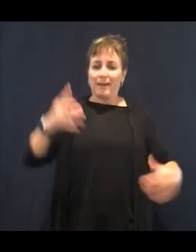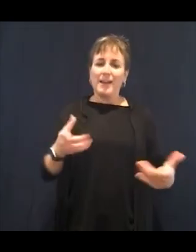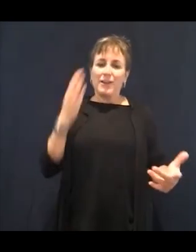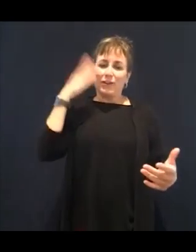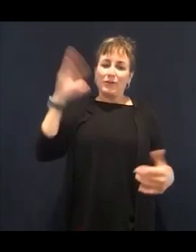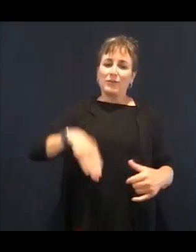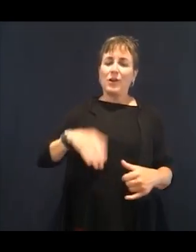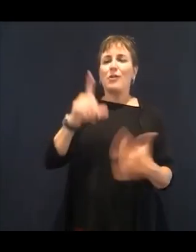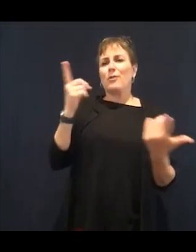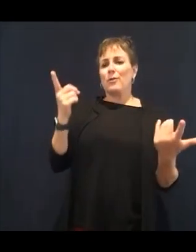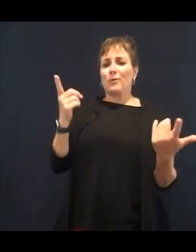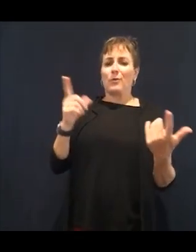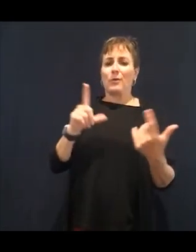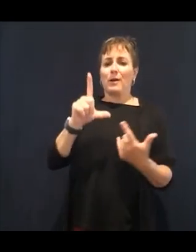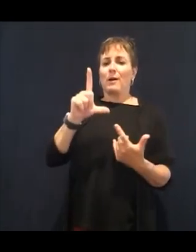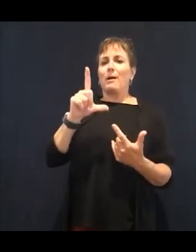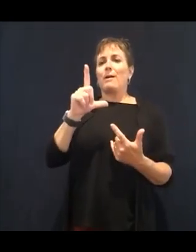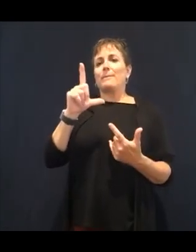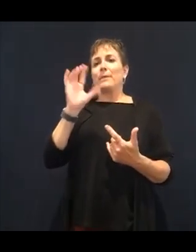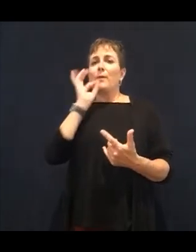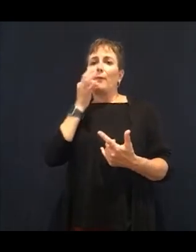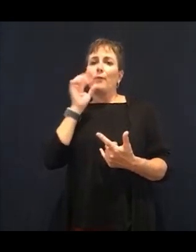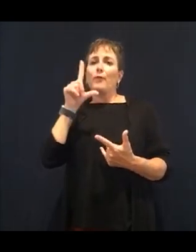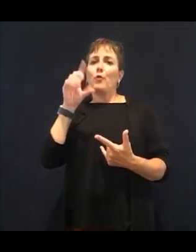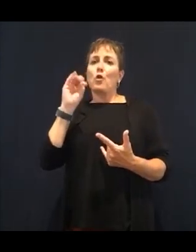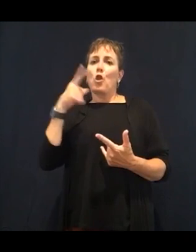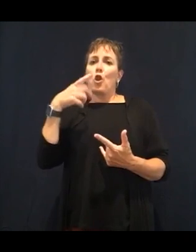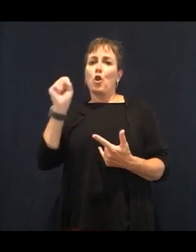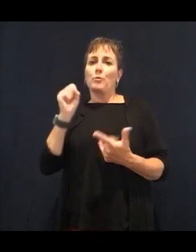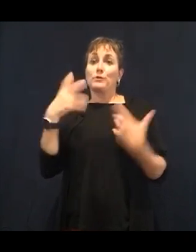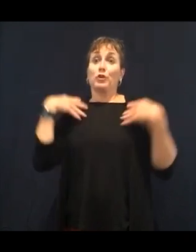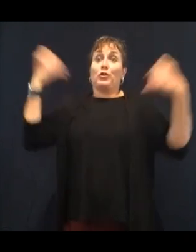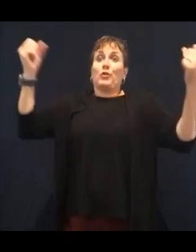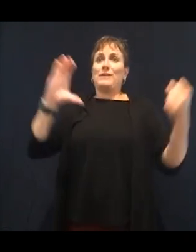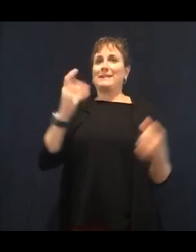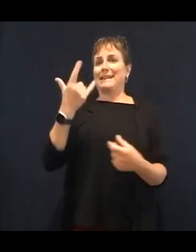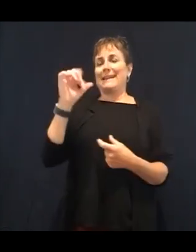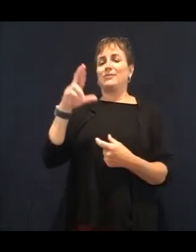cereals and you'll see products that say these things.